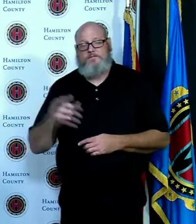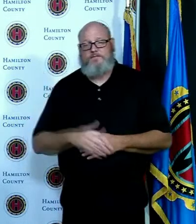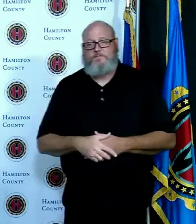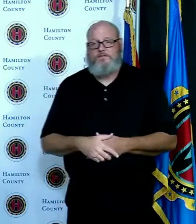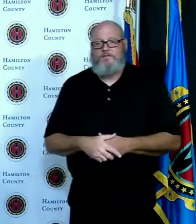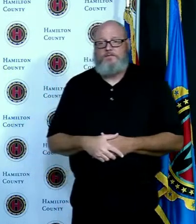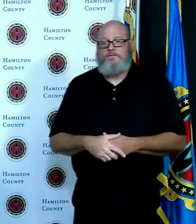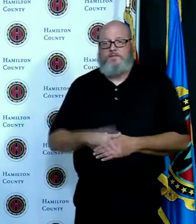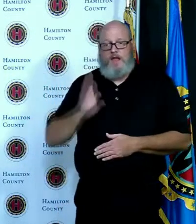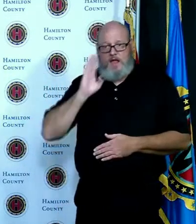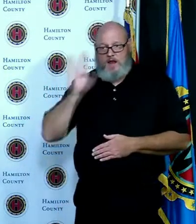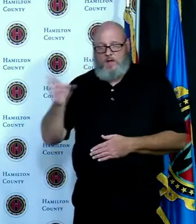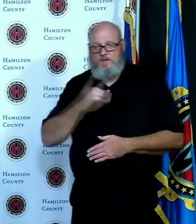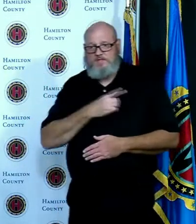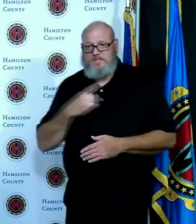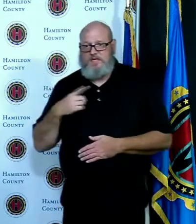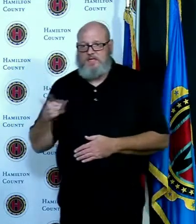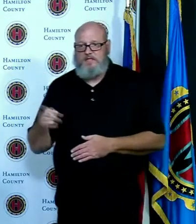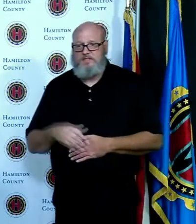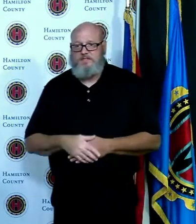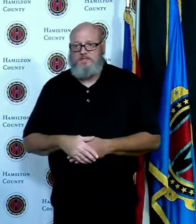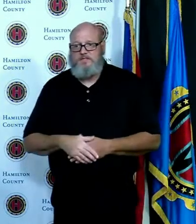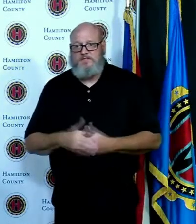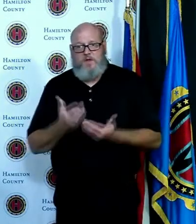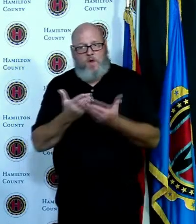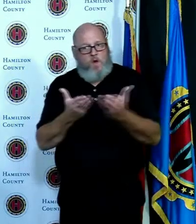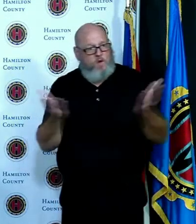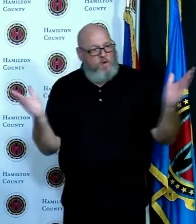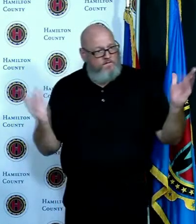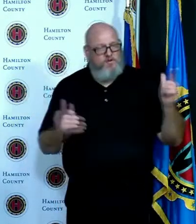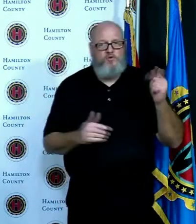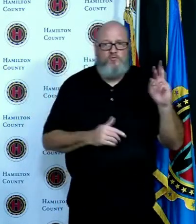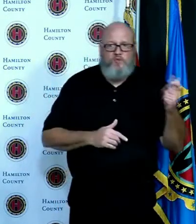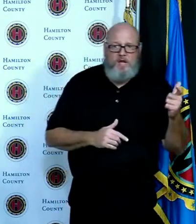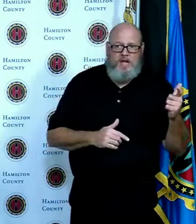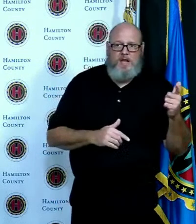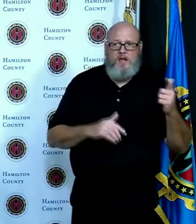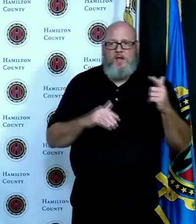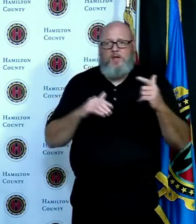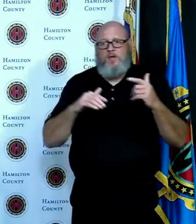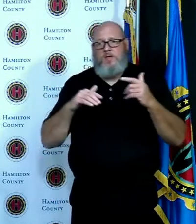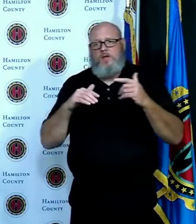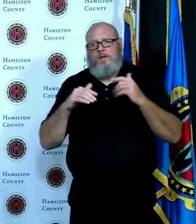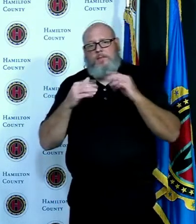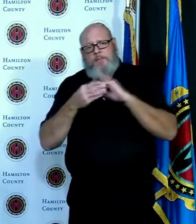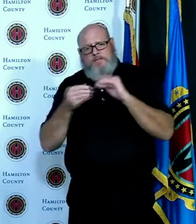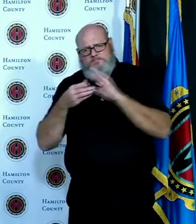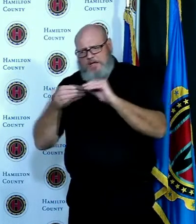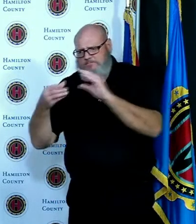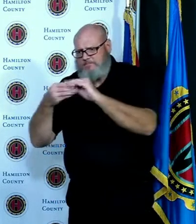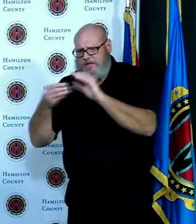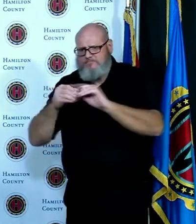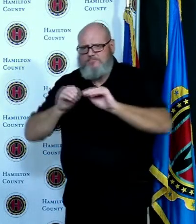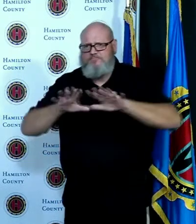all of you Greg all of you have been very strong on messaging based on the numbers one could